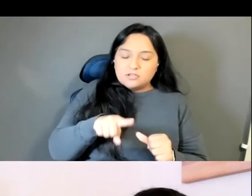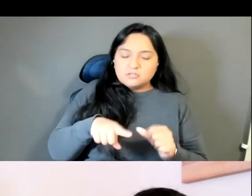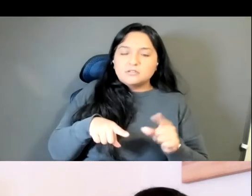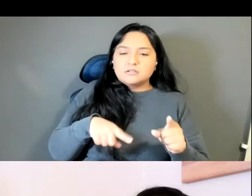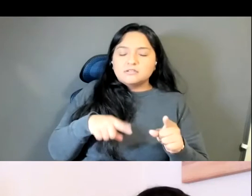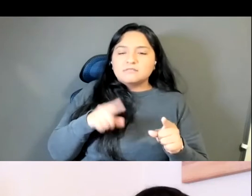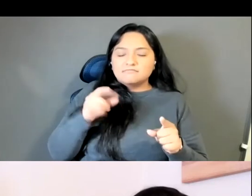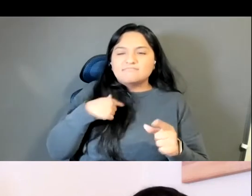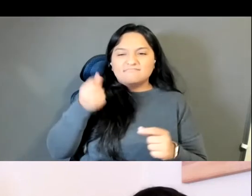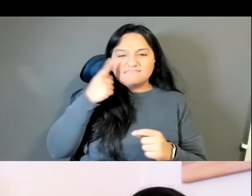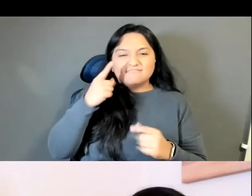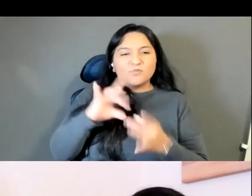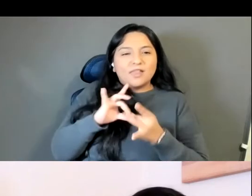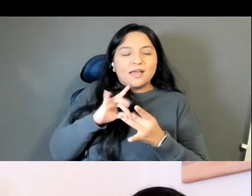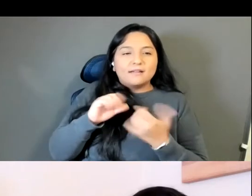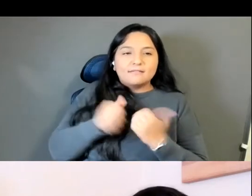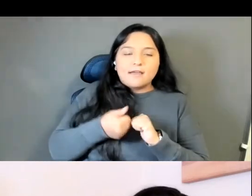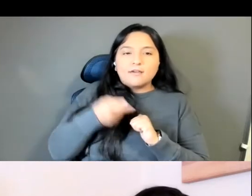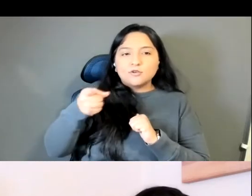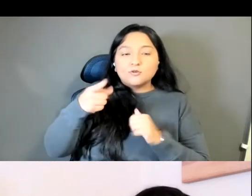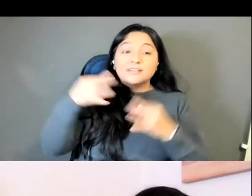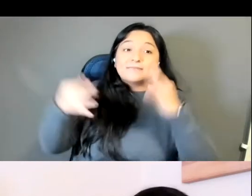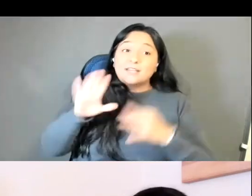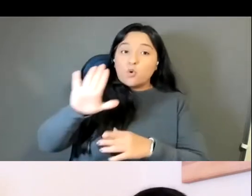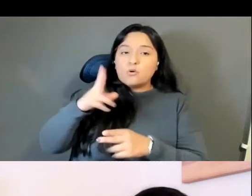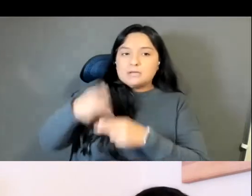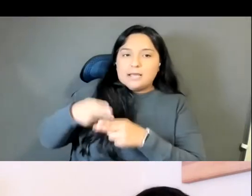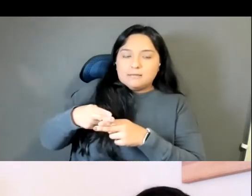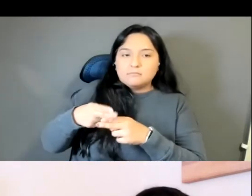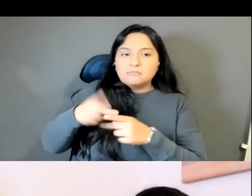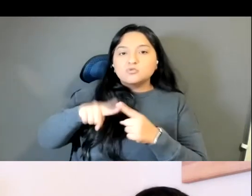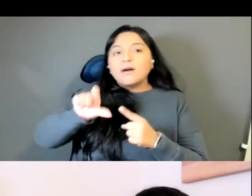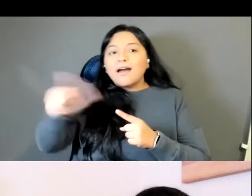your name, even to other Thai people because my name theory is actually a name that my